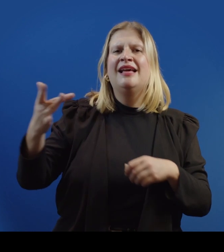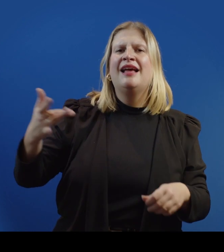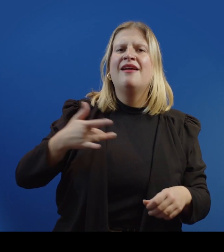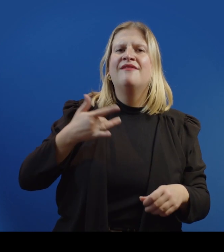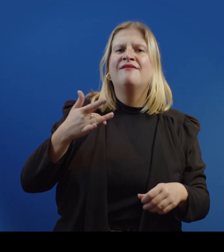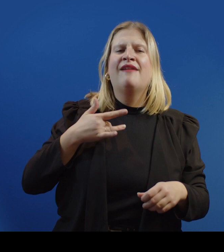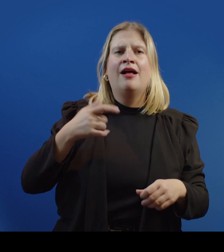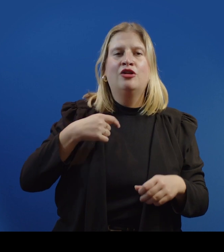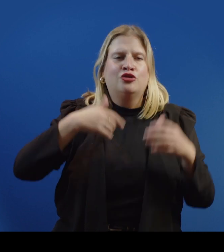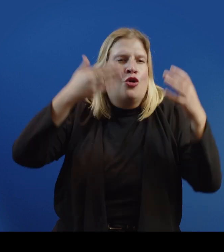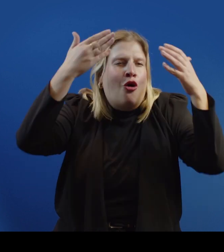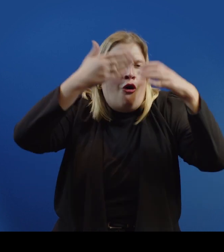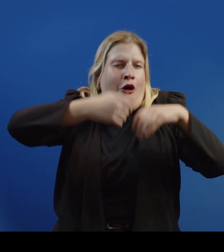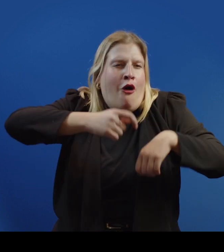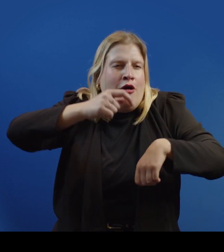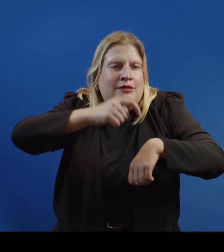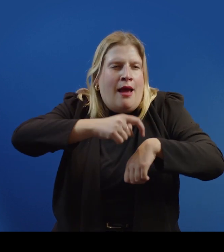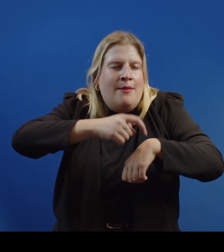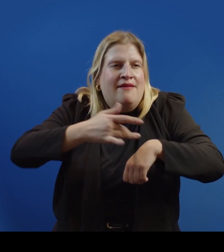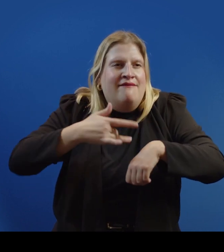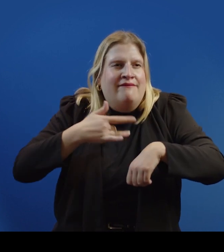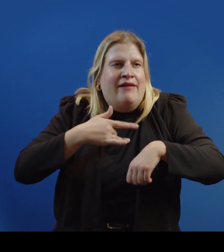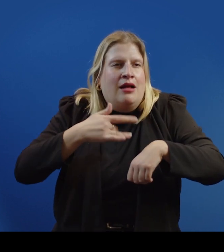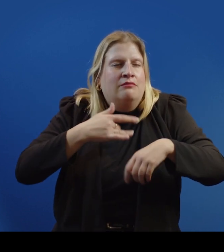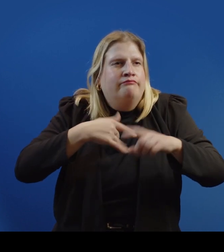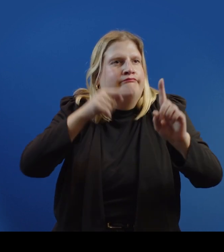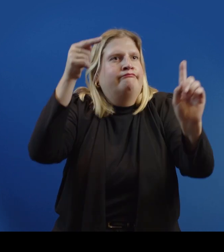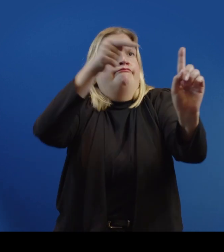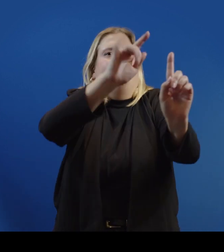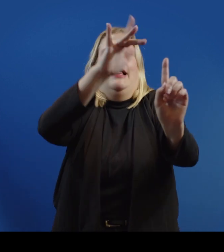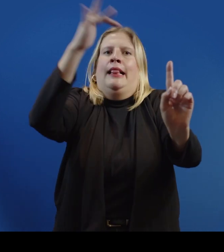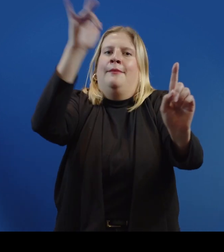It felt like a little glimmer of hope in a very, very dark time in my life.